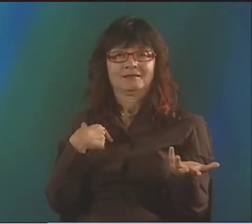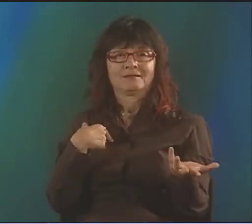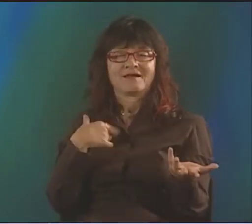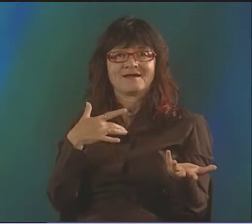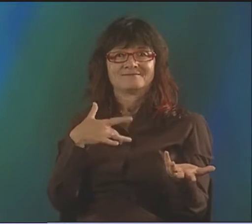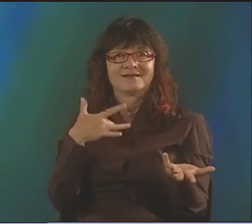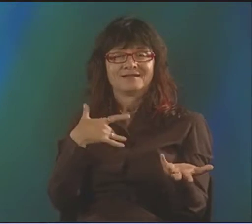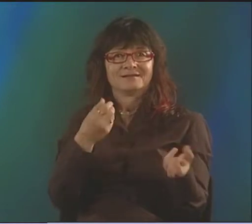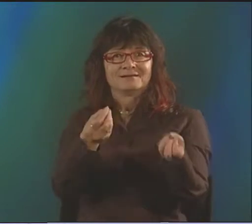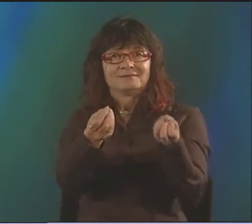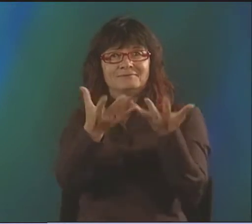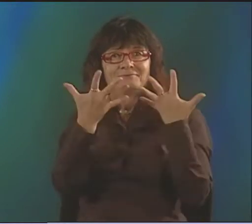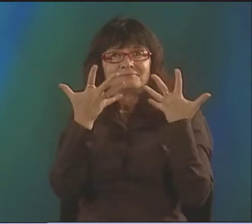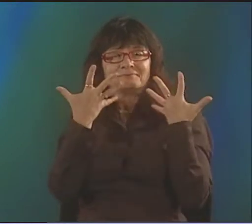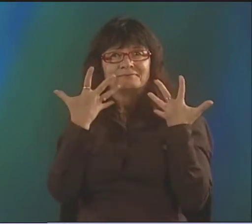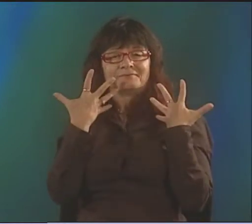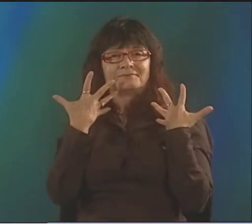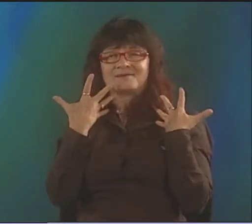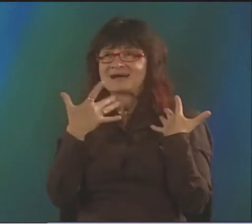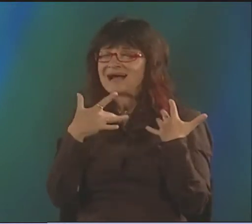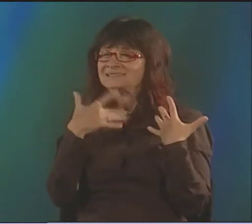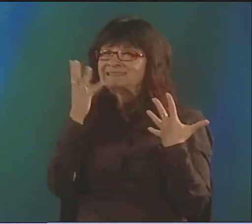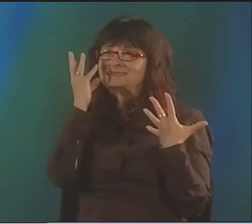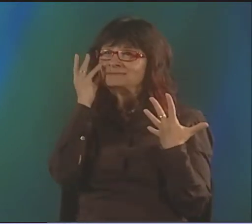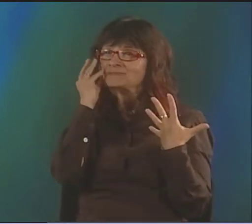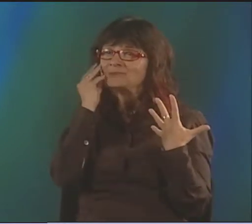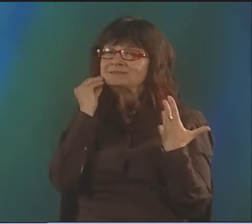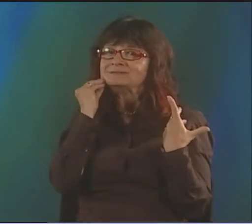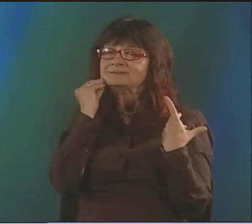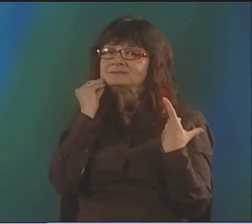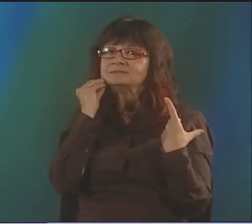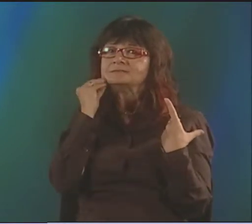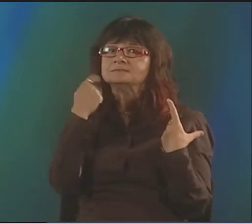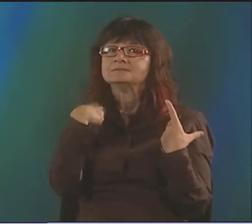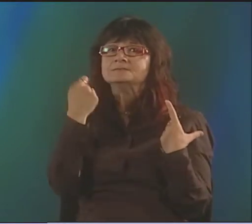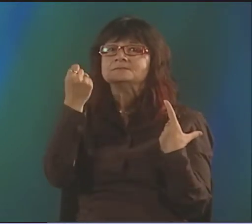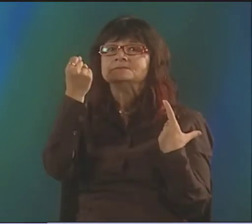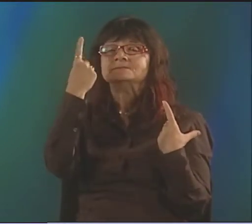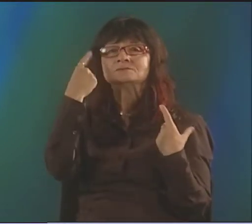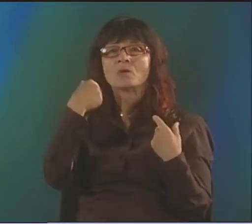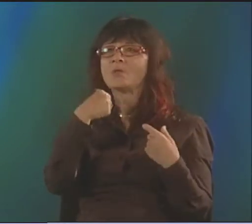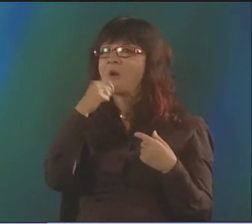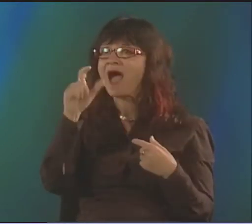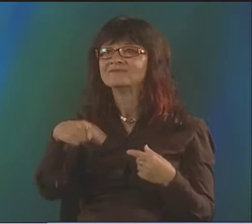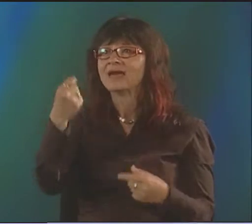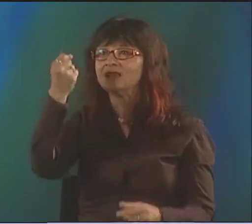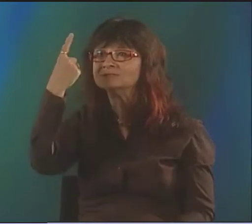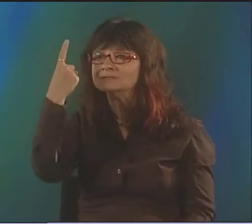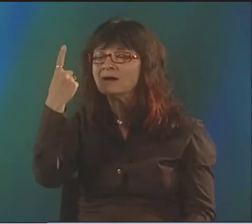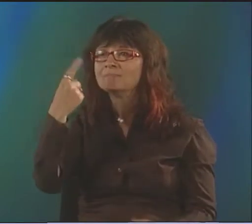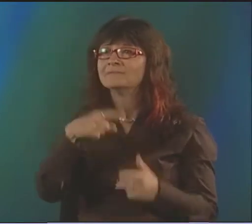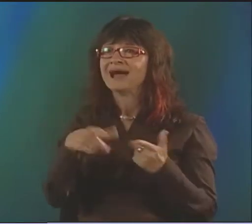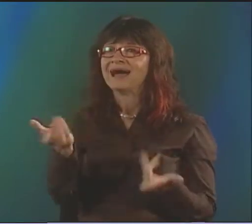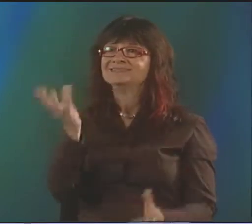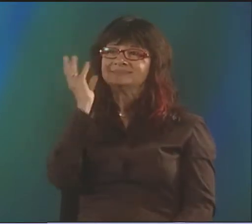SHE'S JUST TWIRLING AROUND AND AROUND AND AROUND IN THE SPOTLIGHT. AND IT REALLY JUST WASHED ALL OVER ME, THE EXPERIENCE OF WHAT THIS WAS.